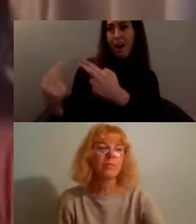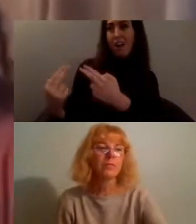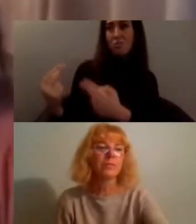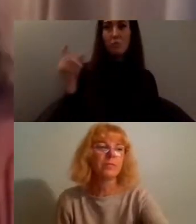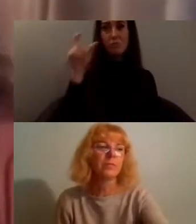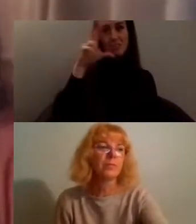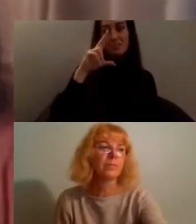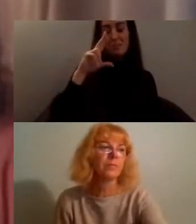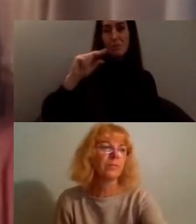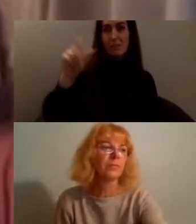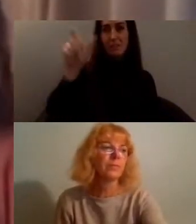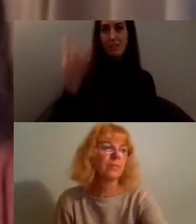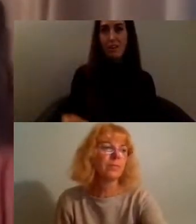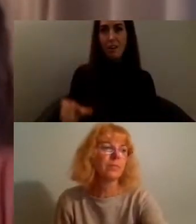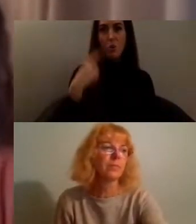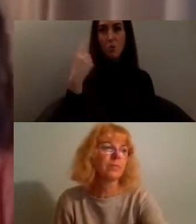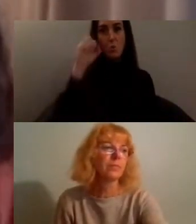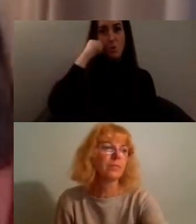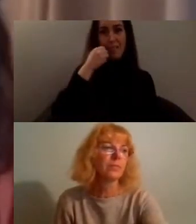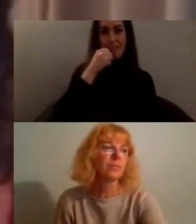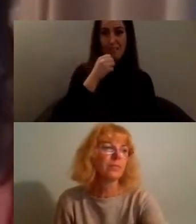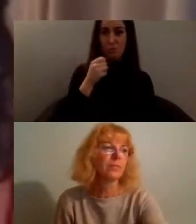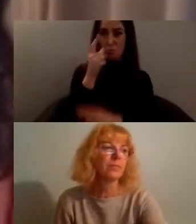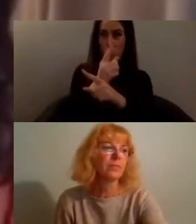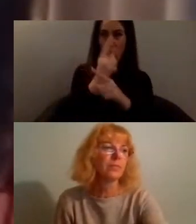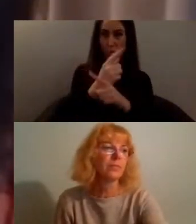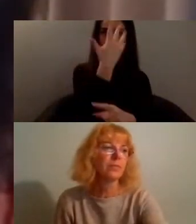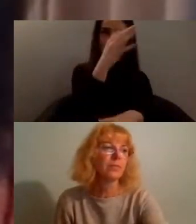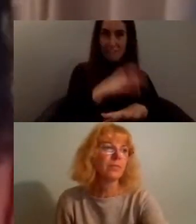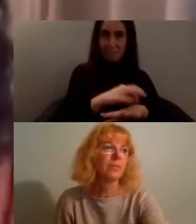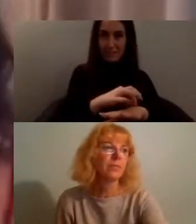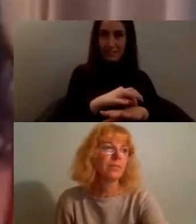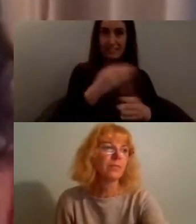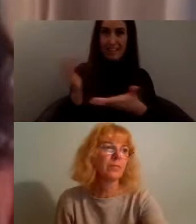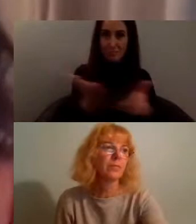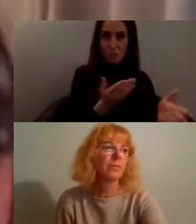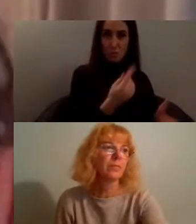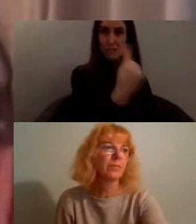going to speak for about five minutes introduce themselves their work their thoughts and their